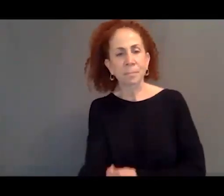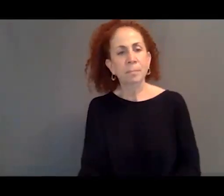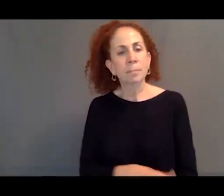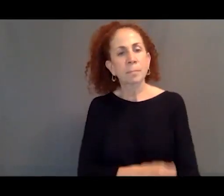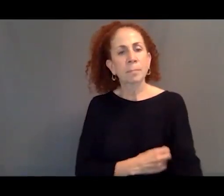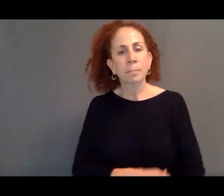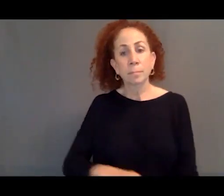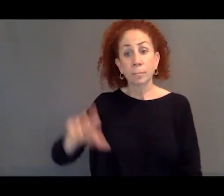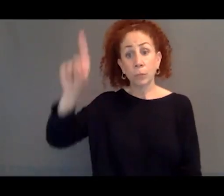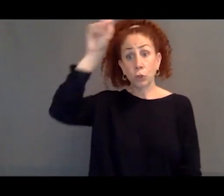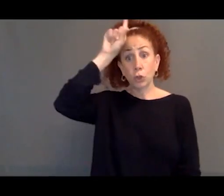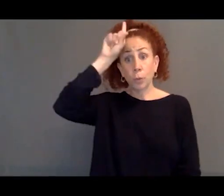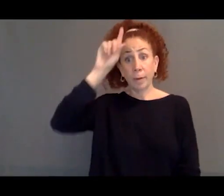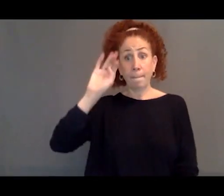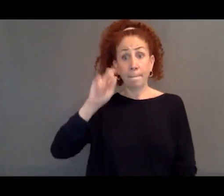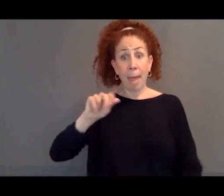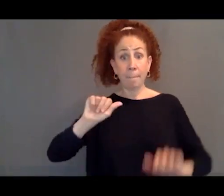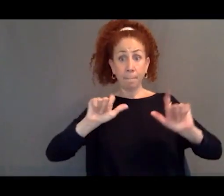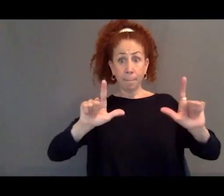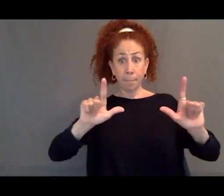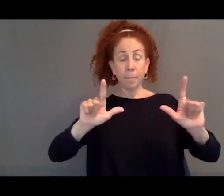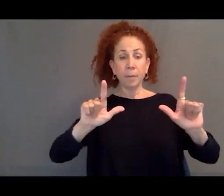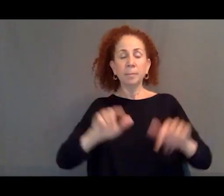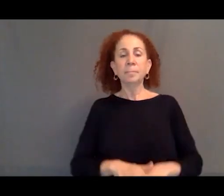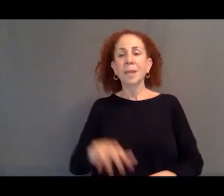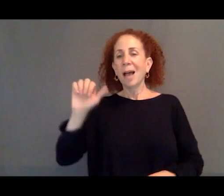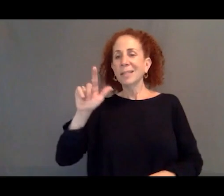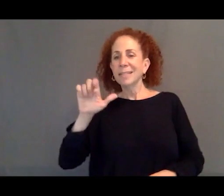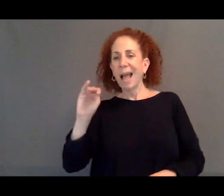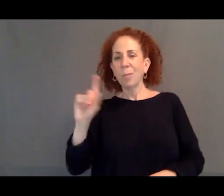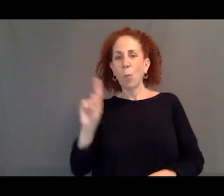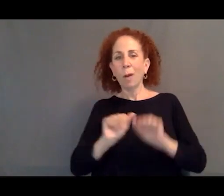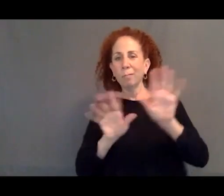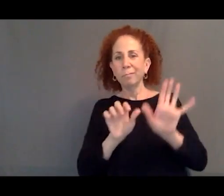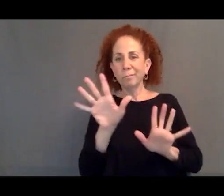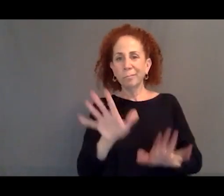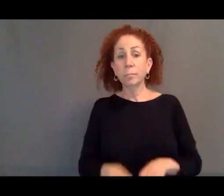and you can see that Eastern Germany in particular-- and we're really looking at Berlin there,